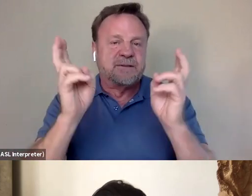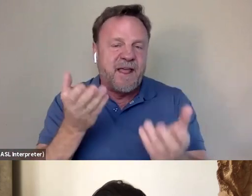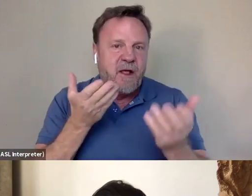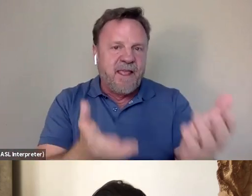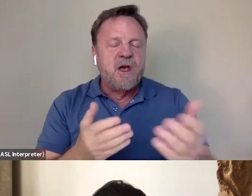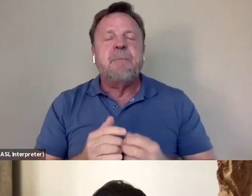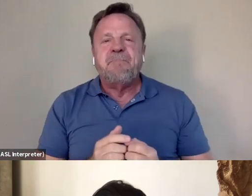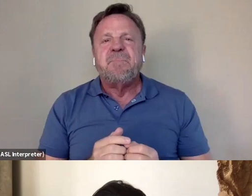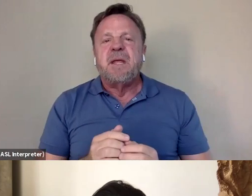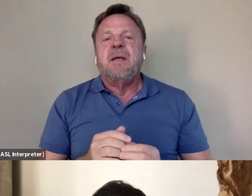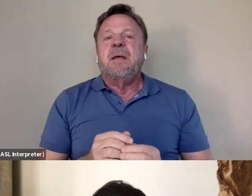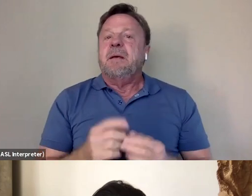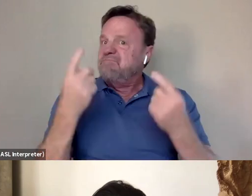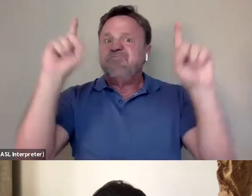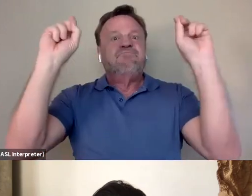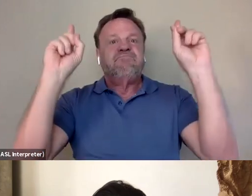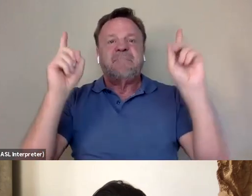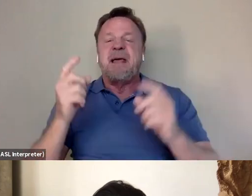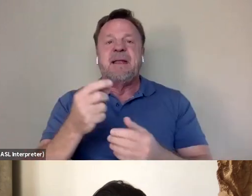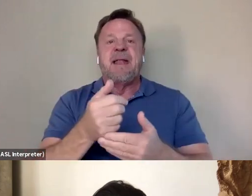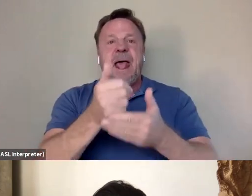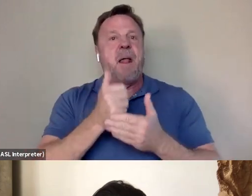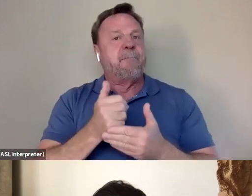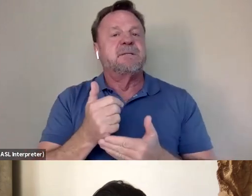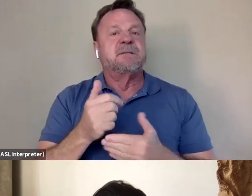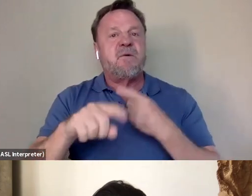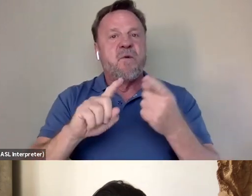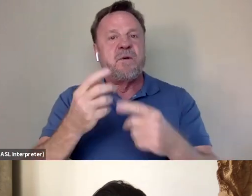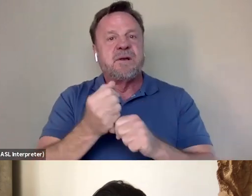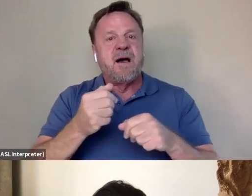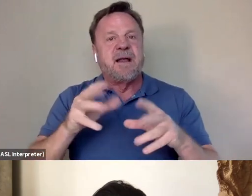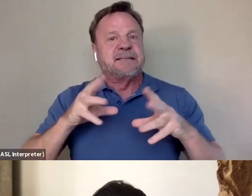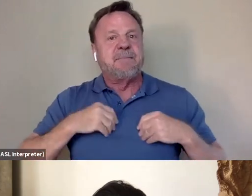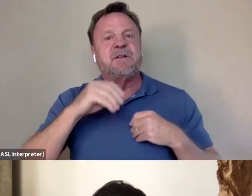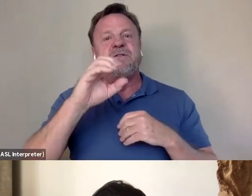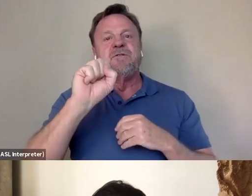but, you know, we did it and it really helped us, you know, when we got accepted to Sundance, because the minute you kind of, you know,